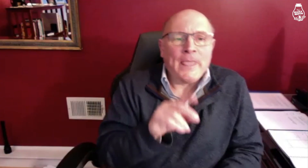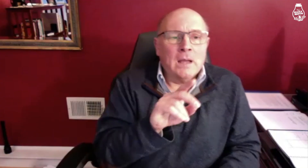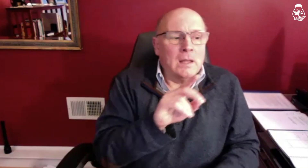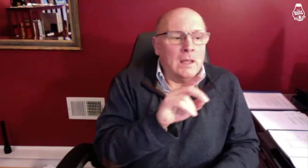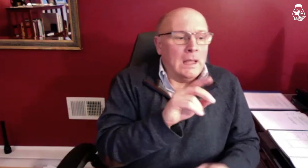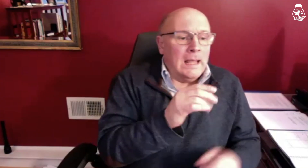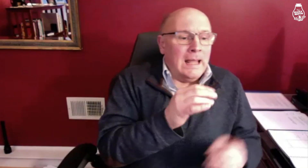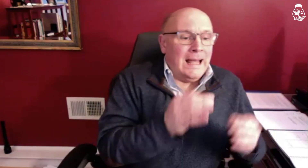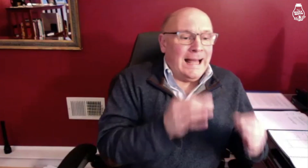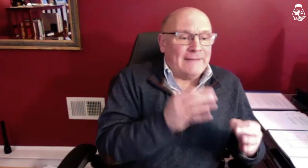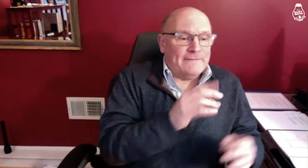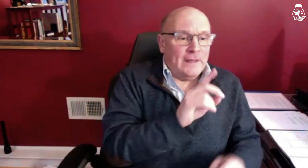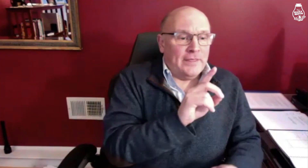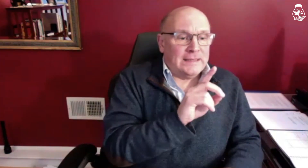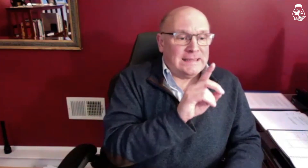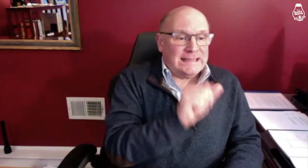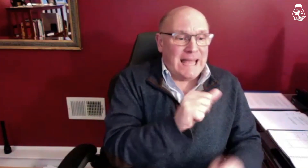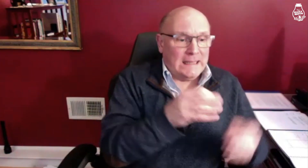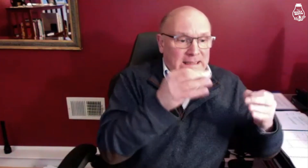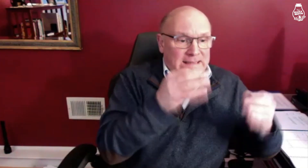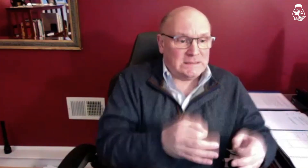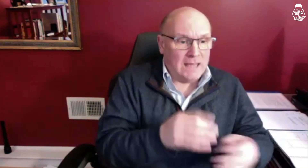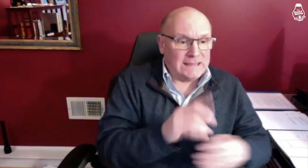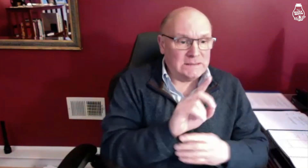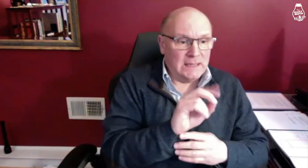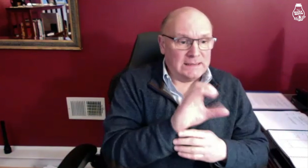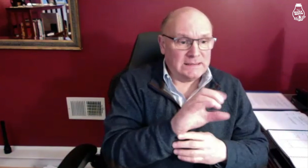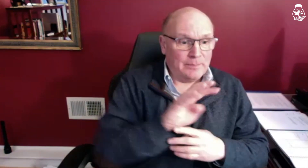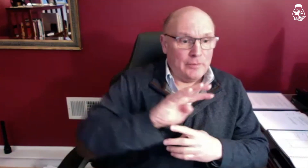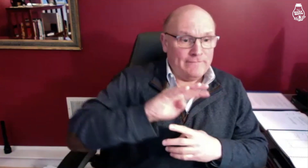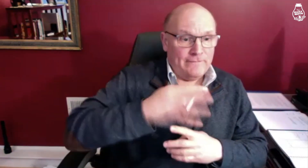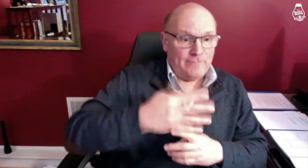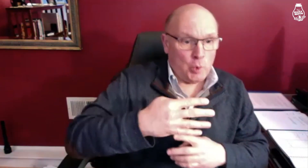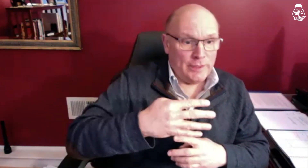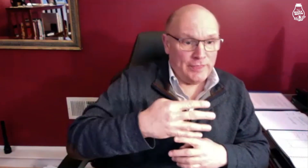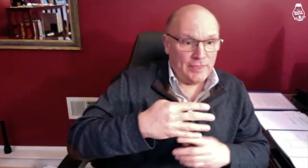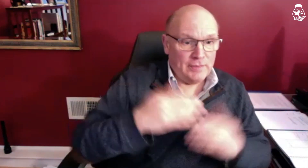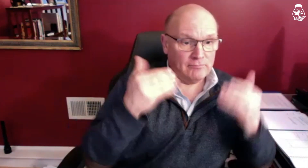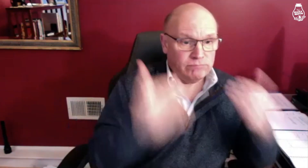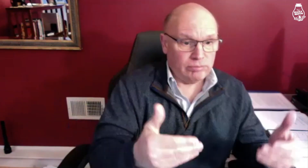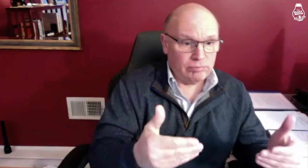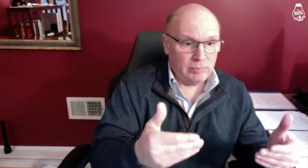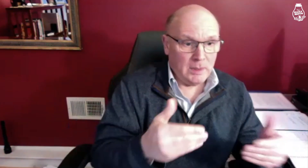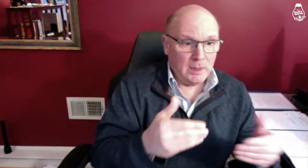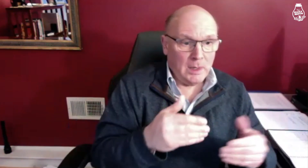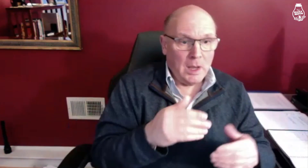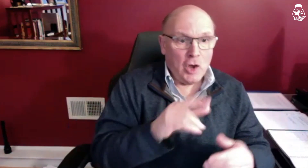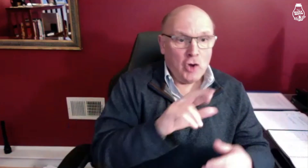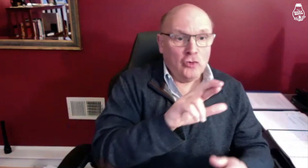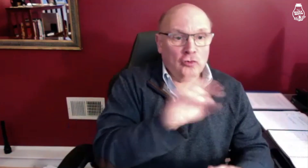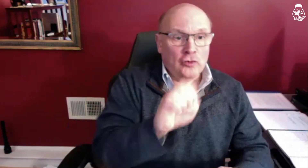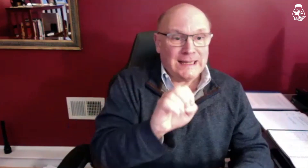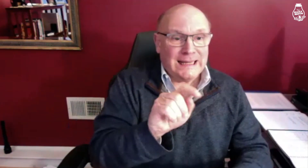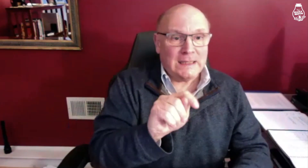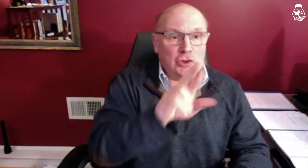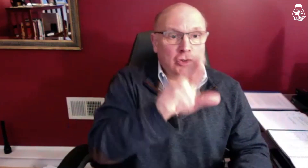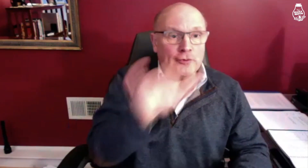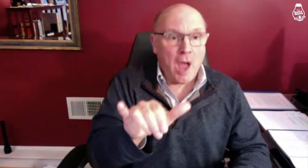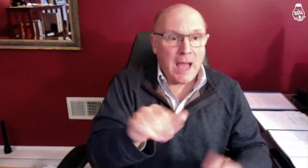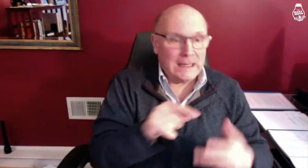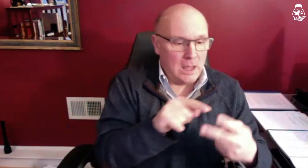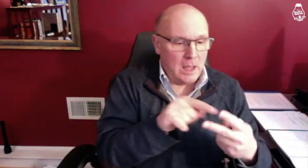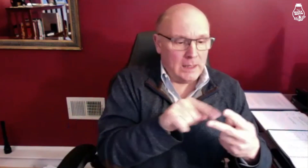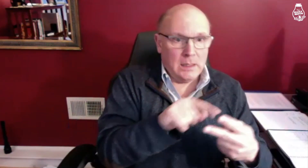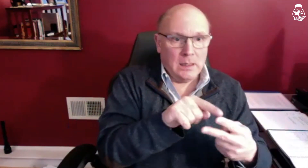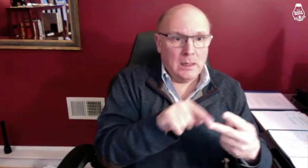If the DA decides on December 4 to go for a retrial on